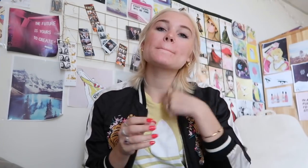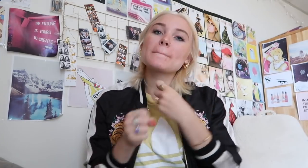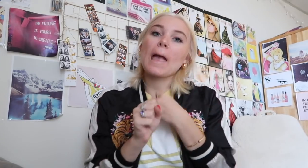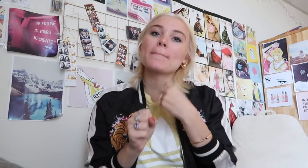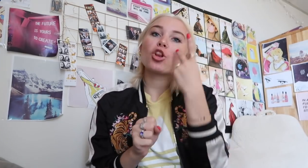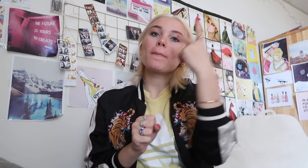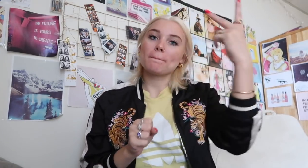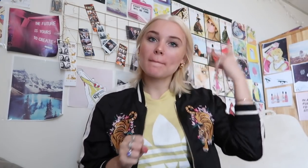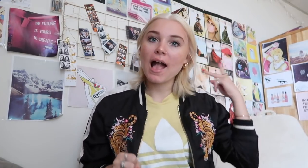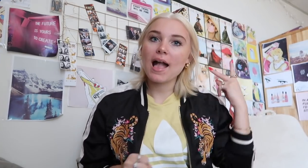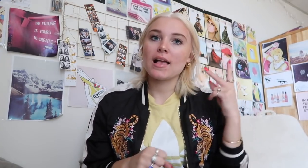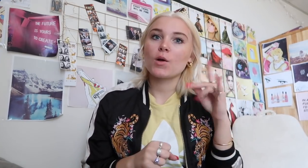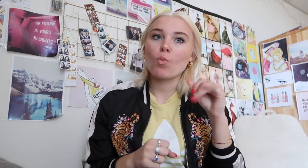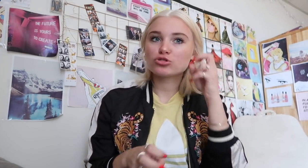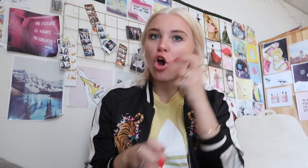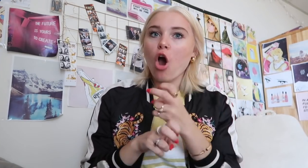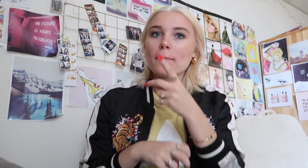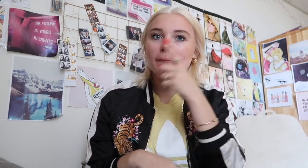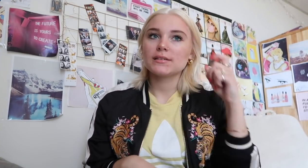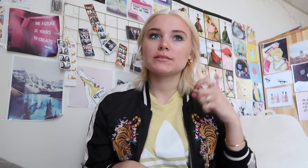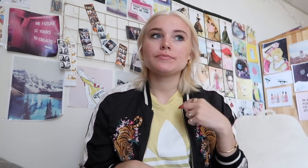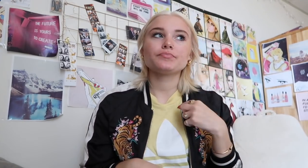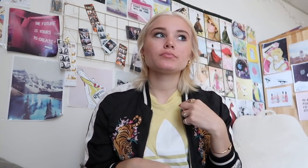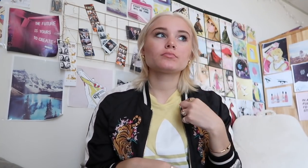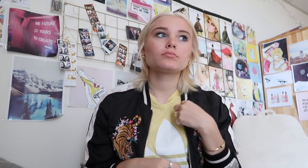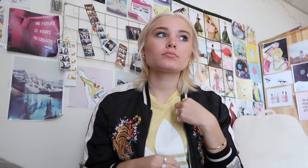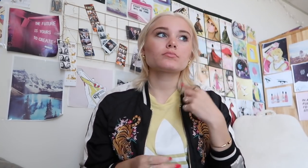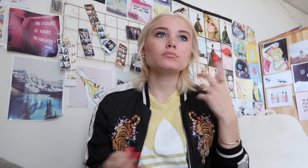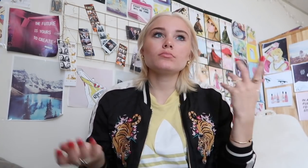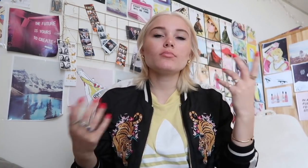yeah I guess it was pretty hard because